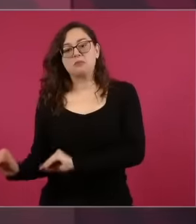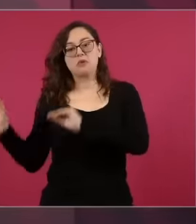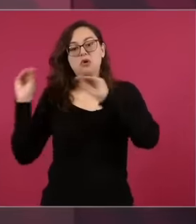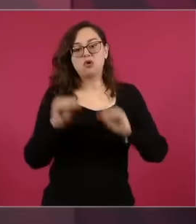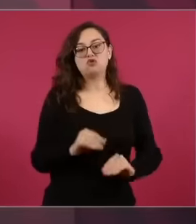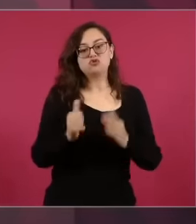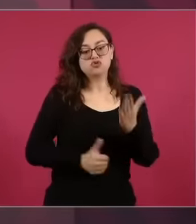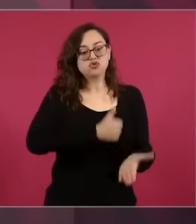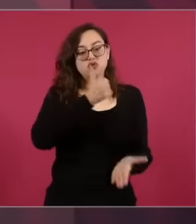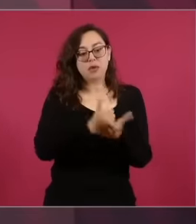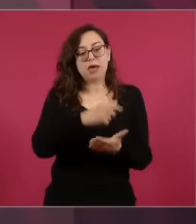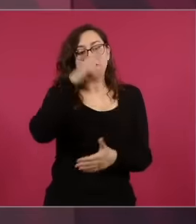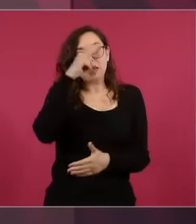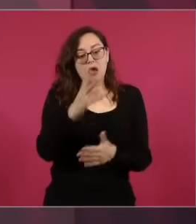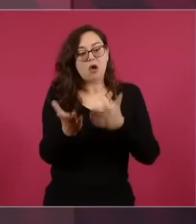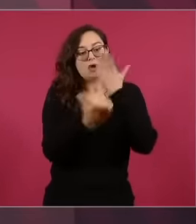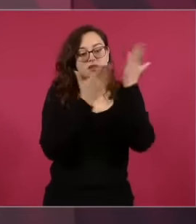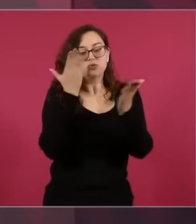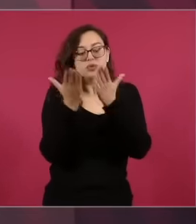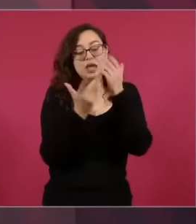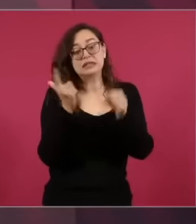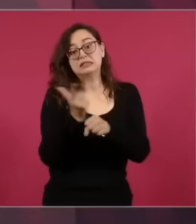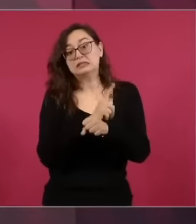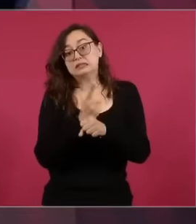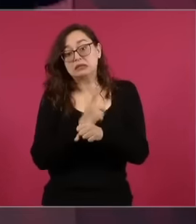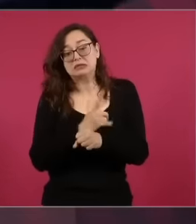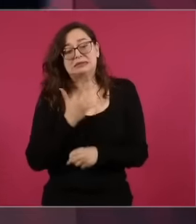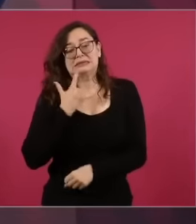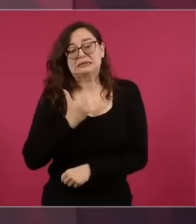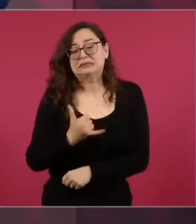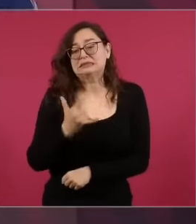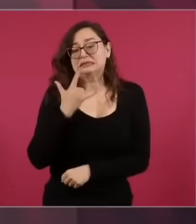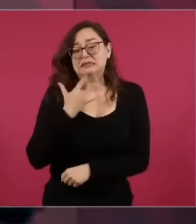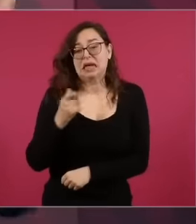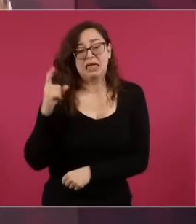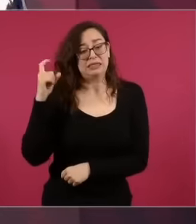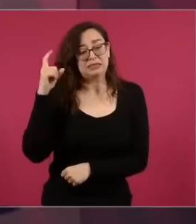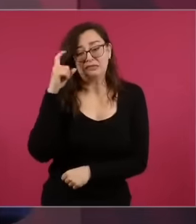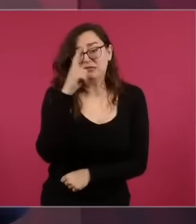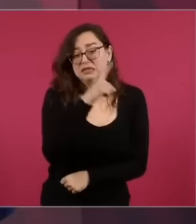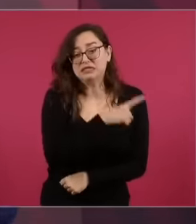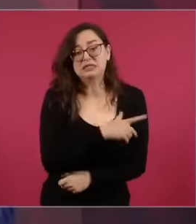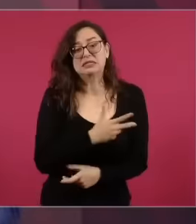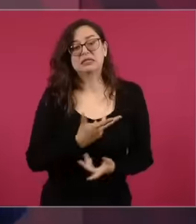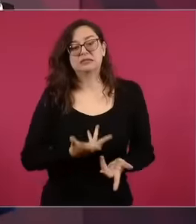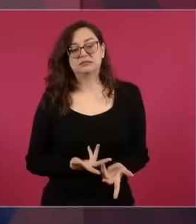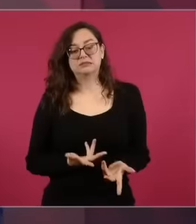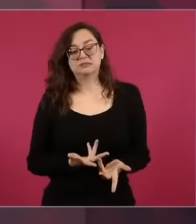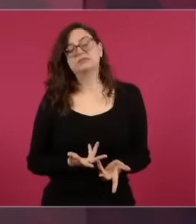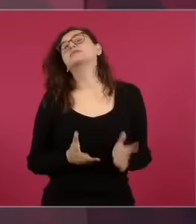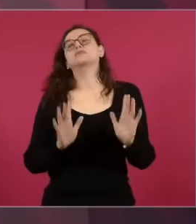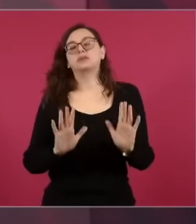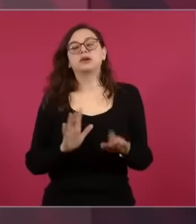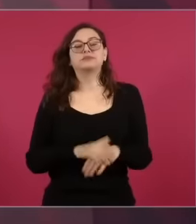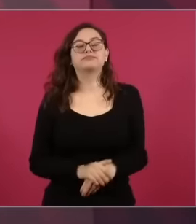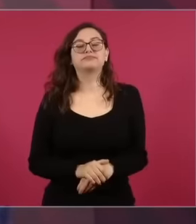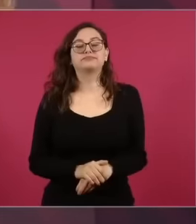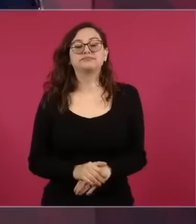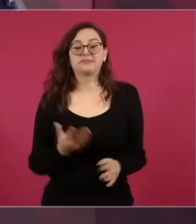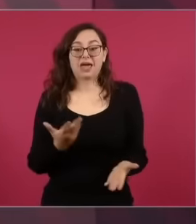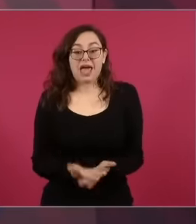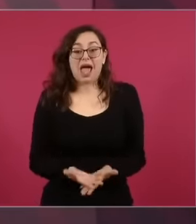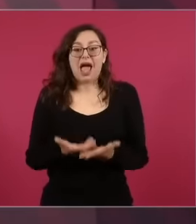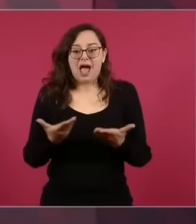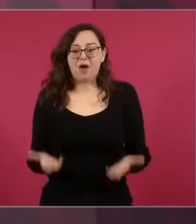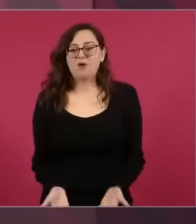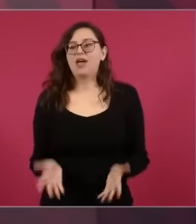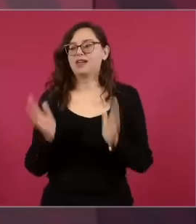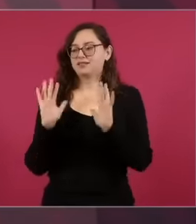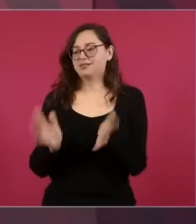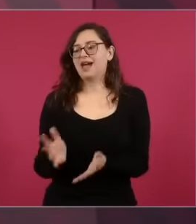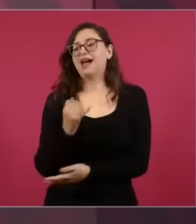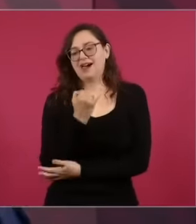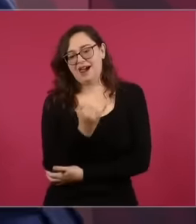but it turns out Ah well now there is kindergarten, not that it is the mandatory preschool